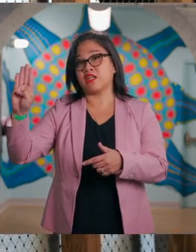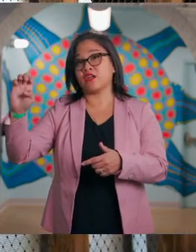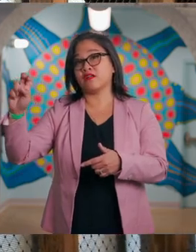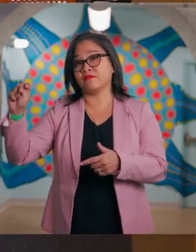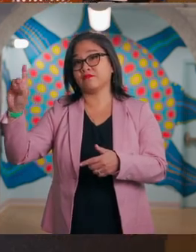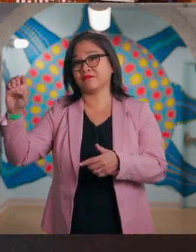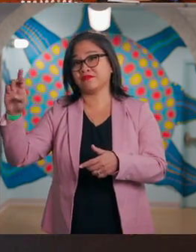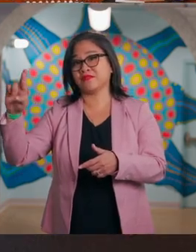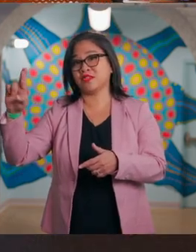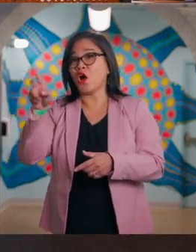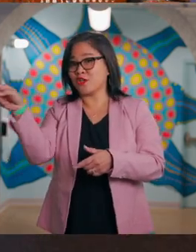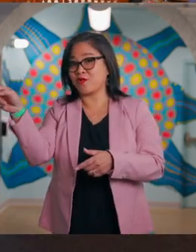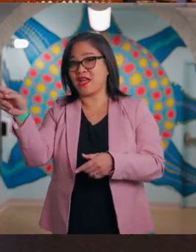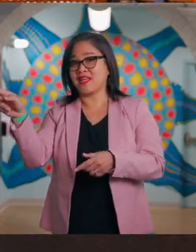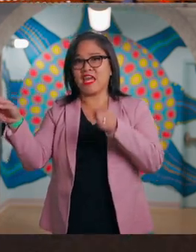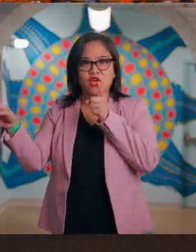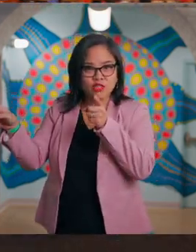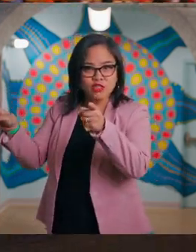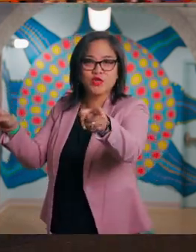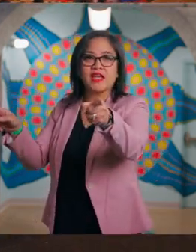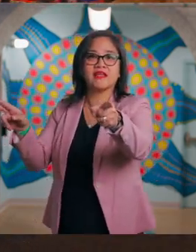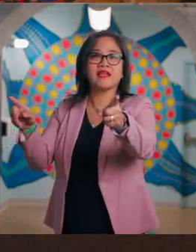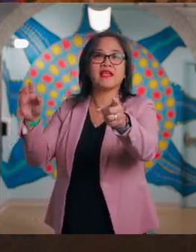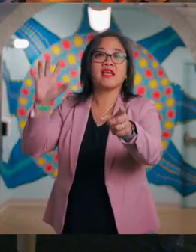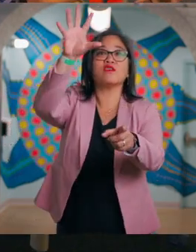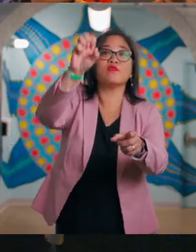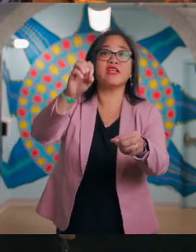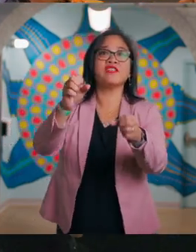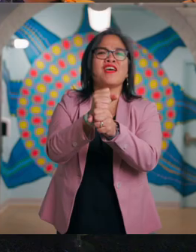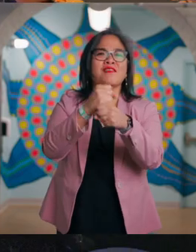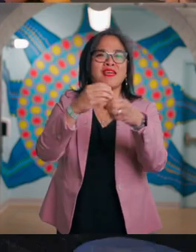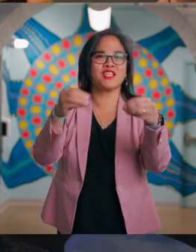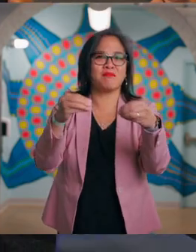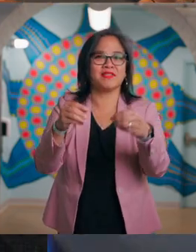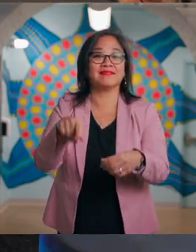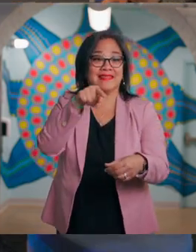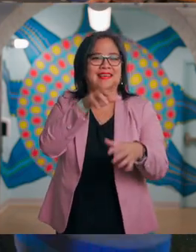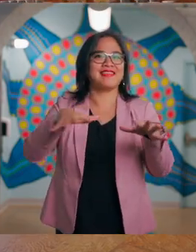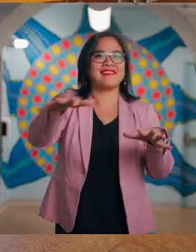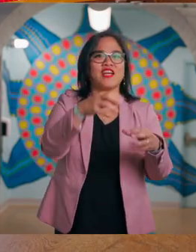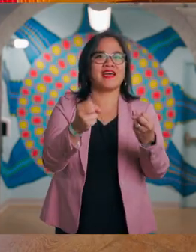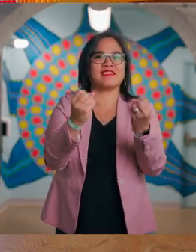Makeshop. This area has many materials and tools that you can explore and use to make things.